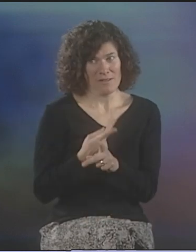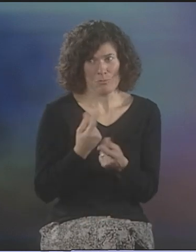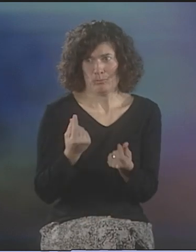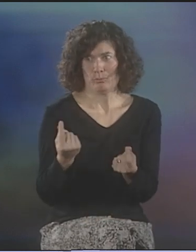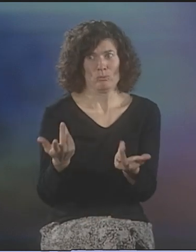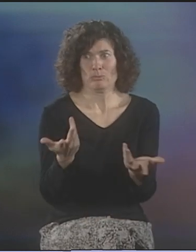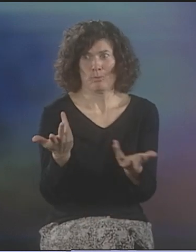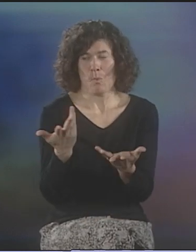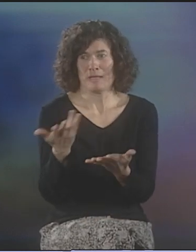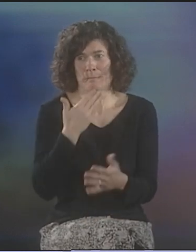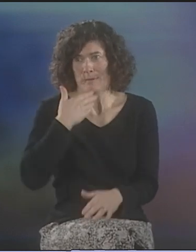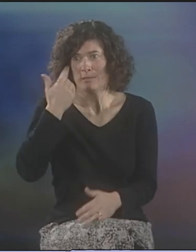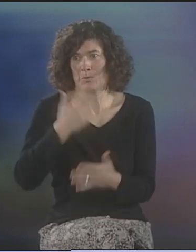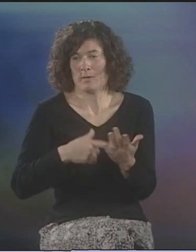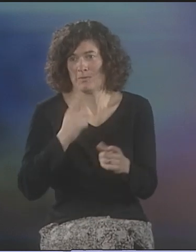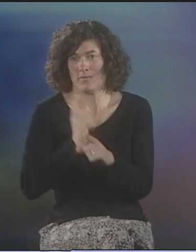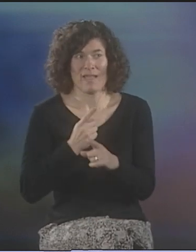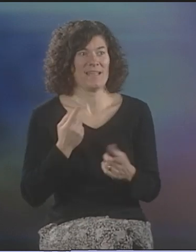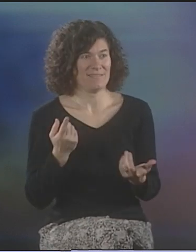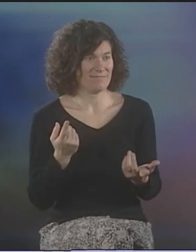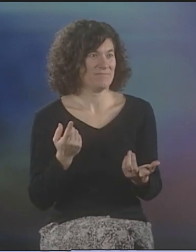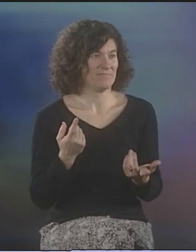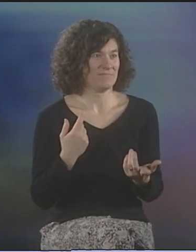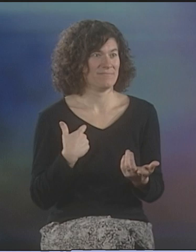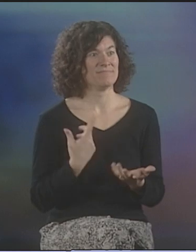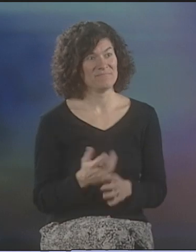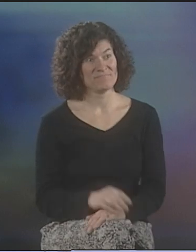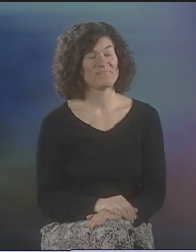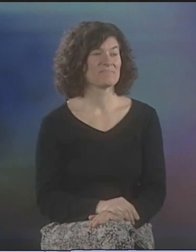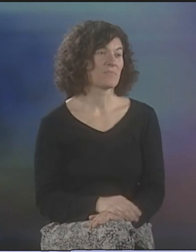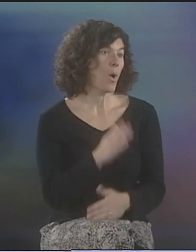WE WERE JUST FLYING BY THE SEAT OF OUR PANTS AND TRYING TO FIGURE OUT HOW TO DO IT RIGHT.